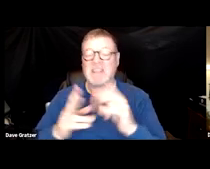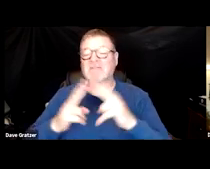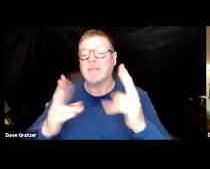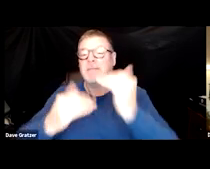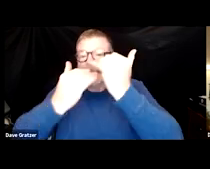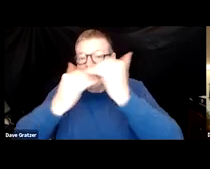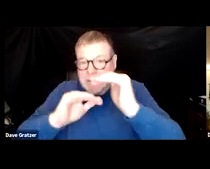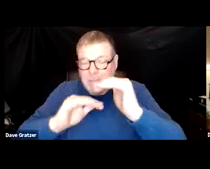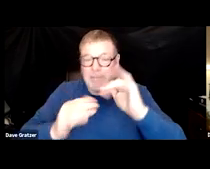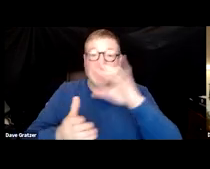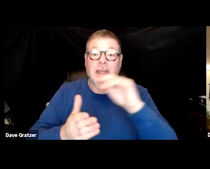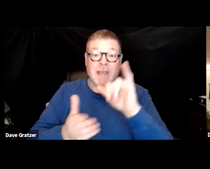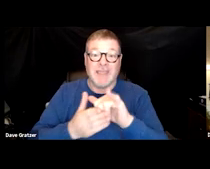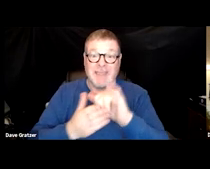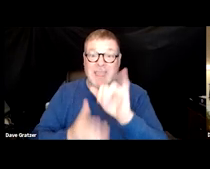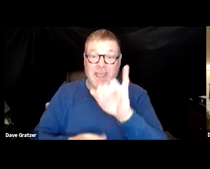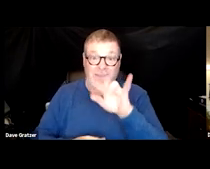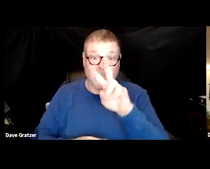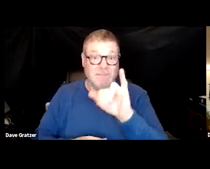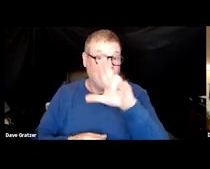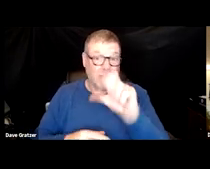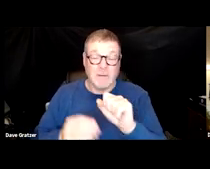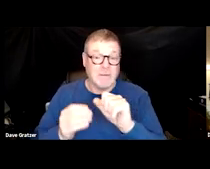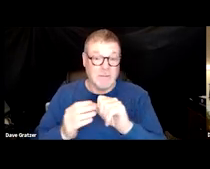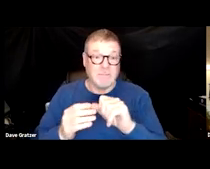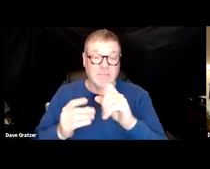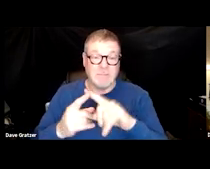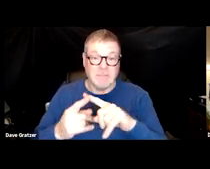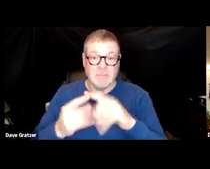and that virus itself has actually gone on to extinction.